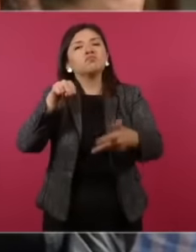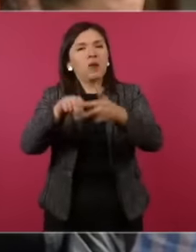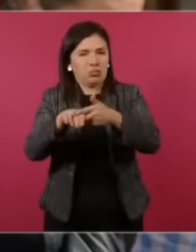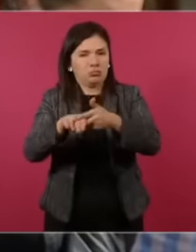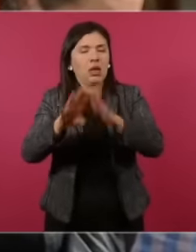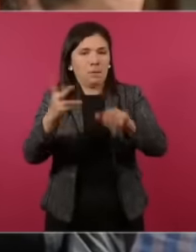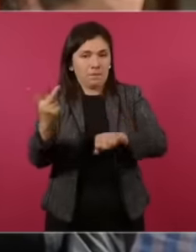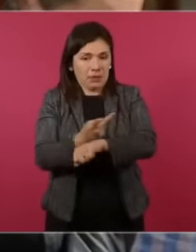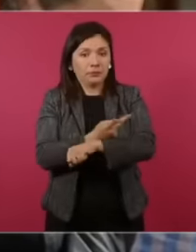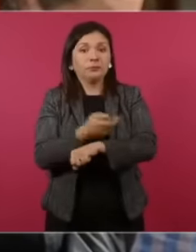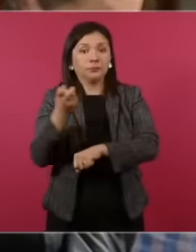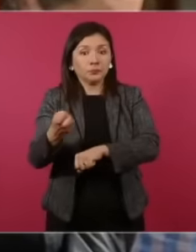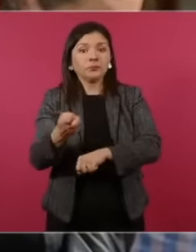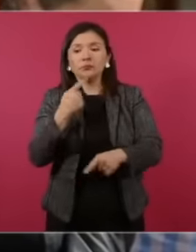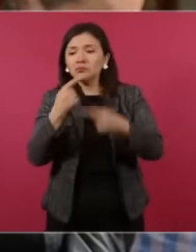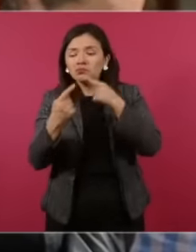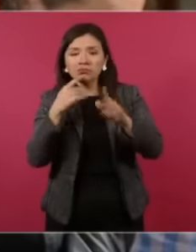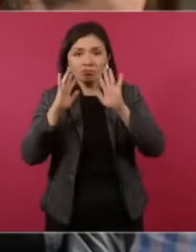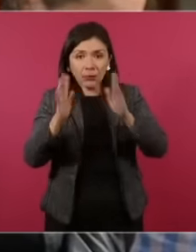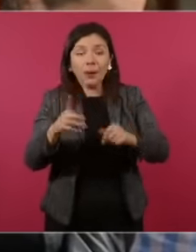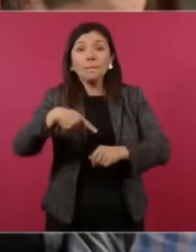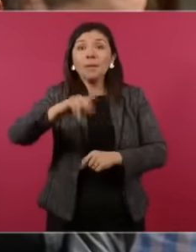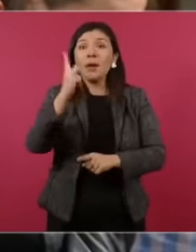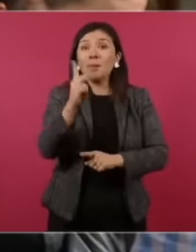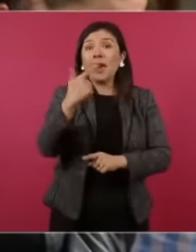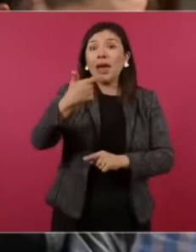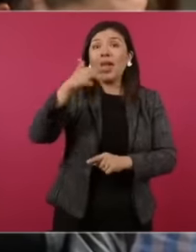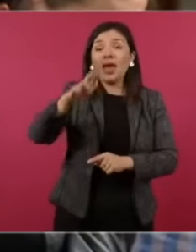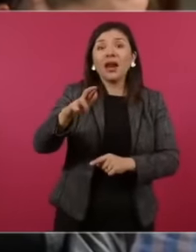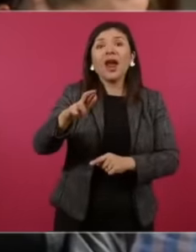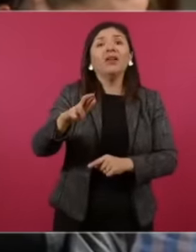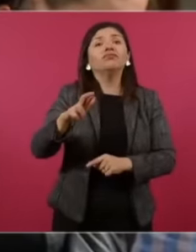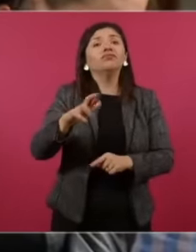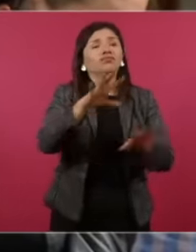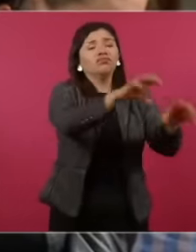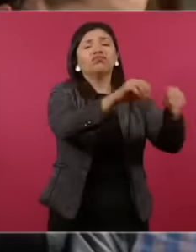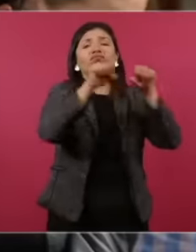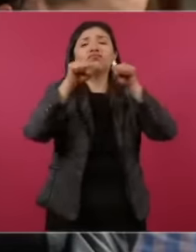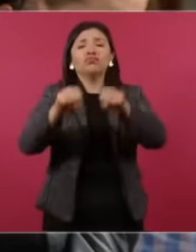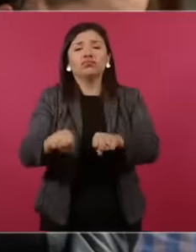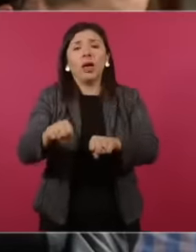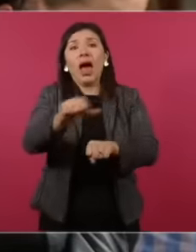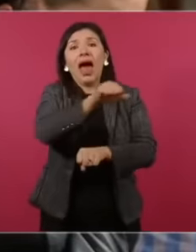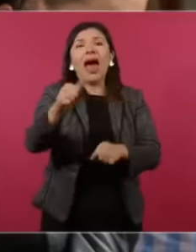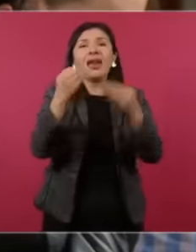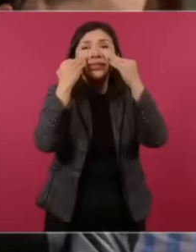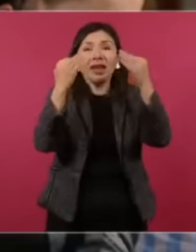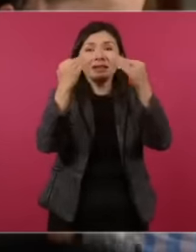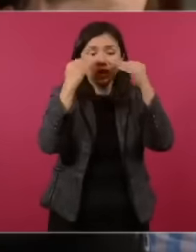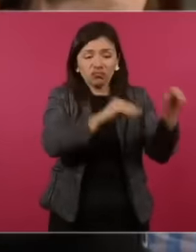in the common jurisdiction, but the PGR He arrives and brings it to the alleged witnesses here and well and there